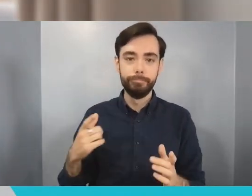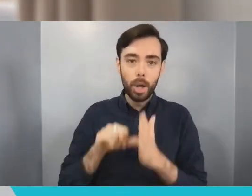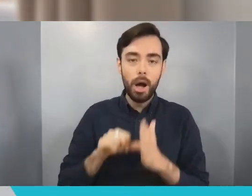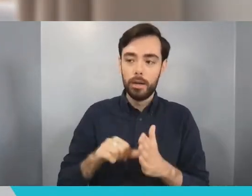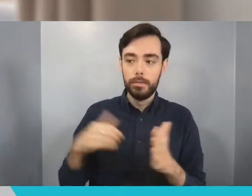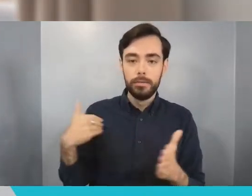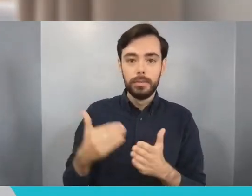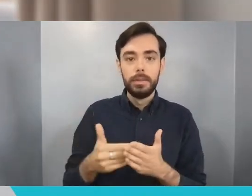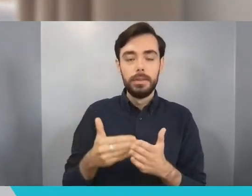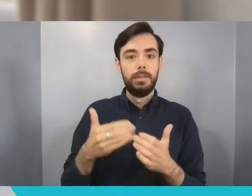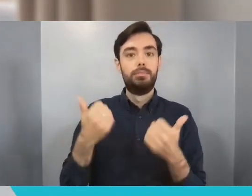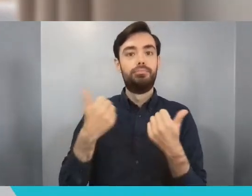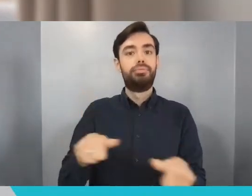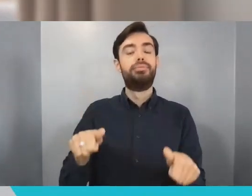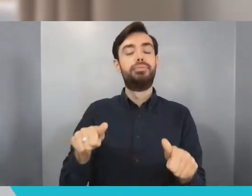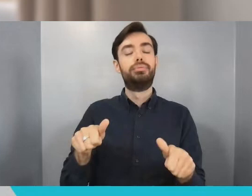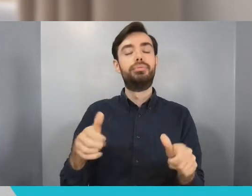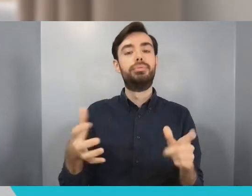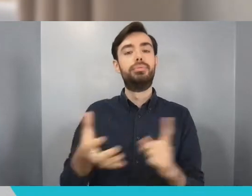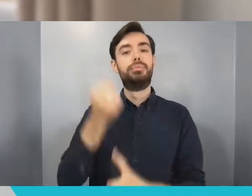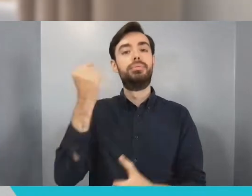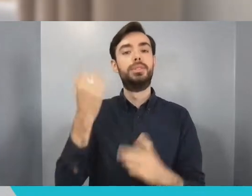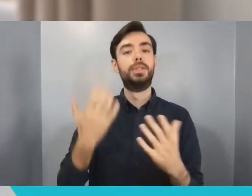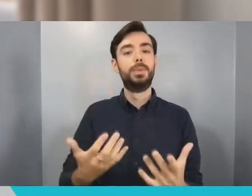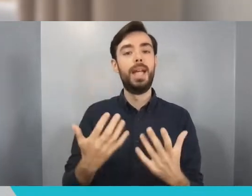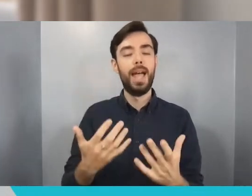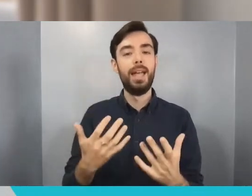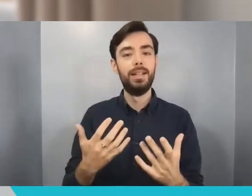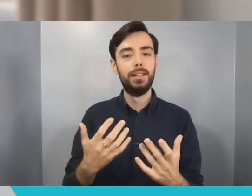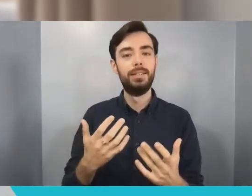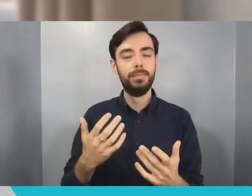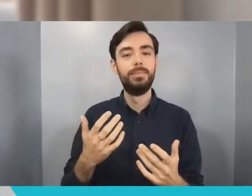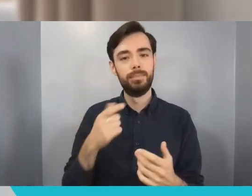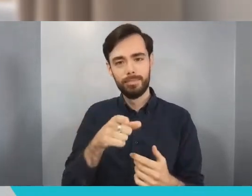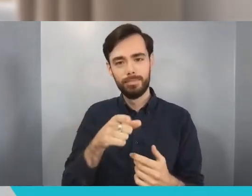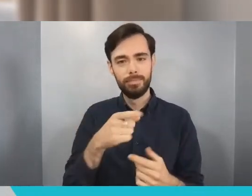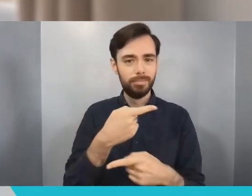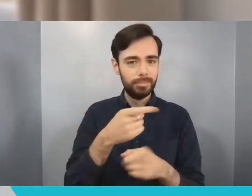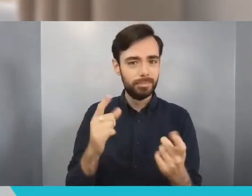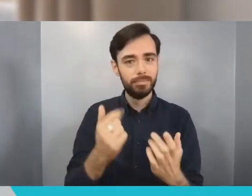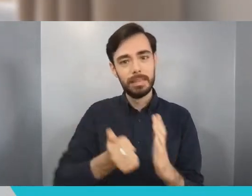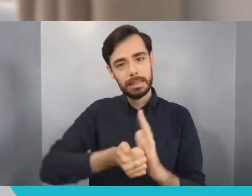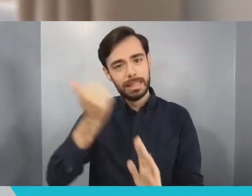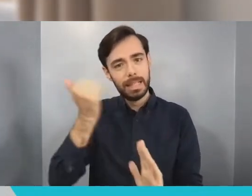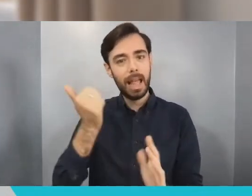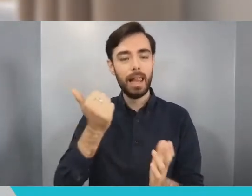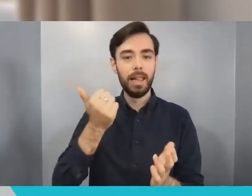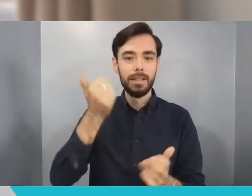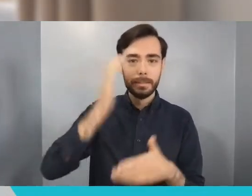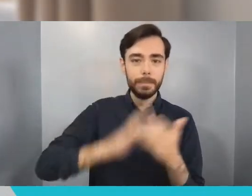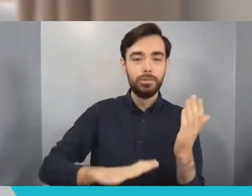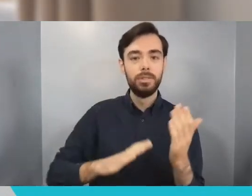that you are all leaving with skills, experience and friends that are going to provide a tremendous